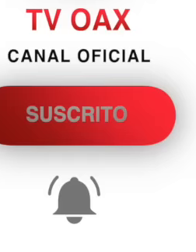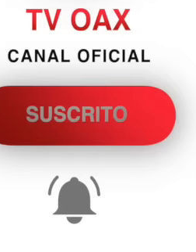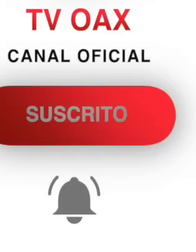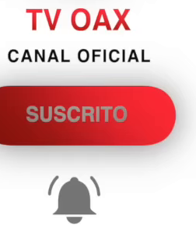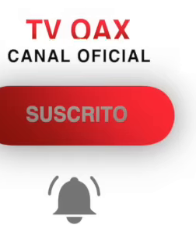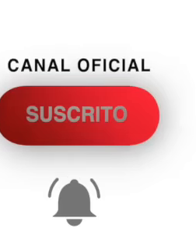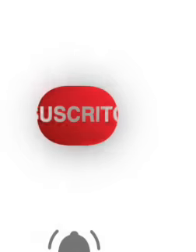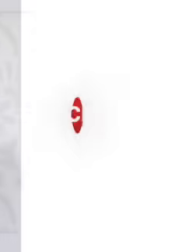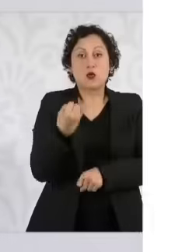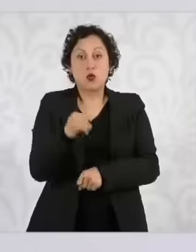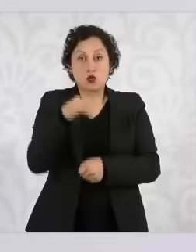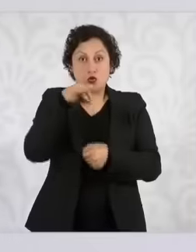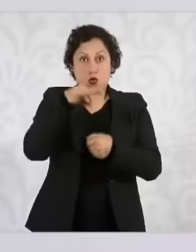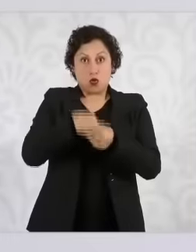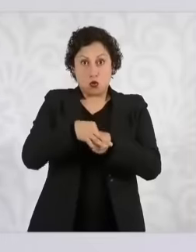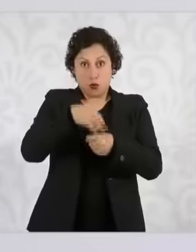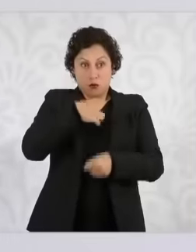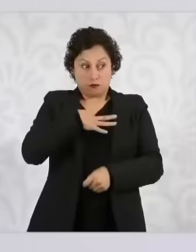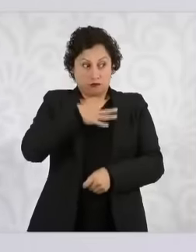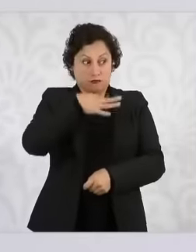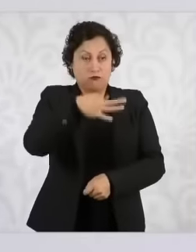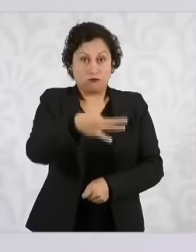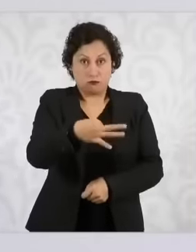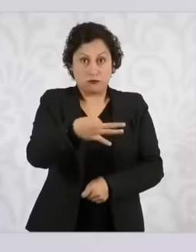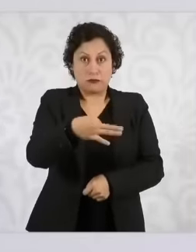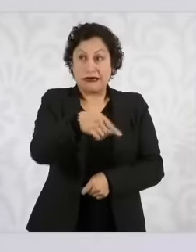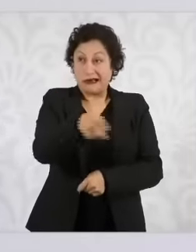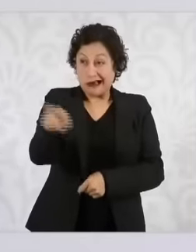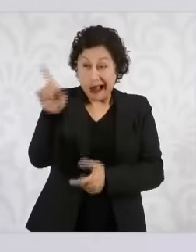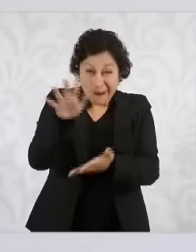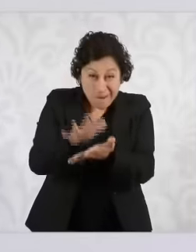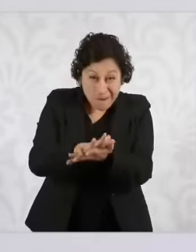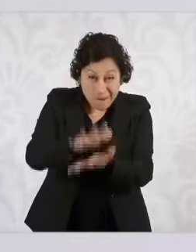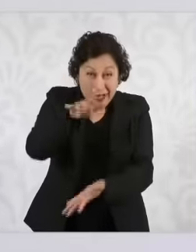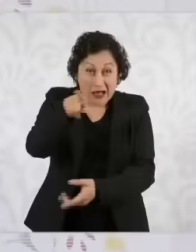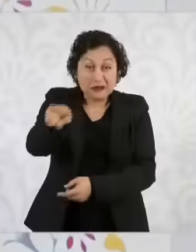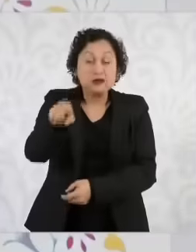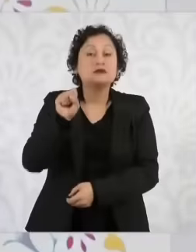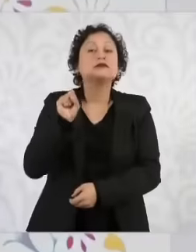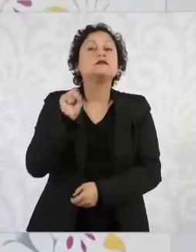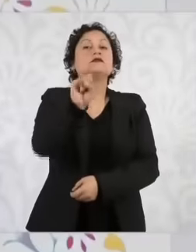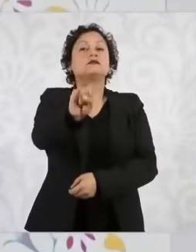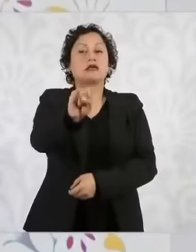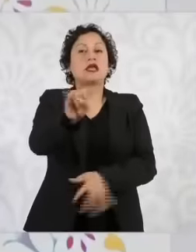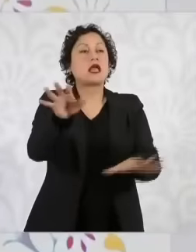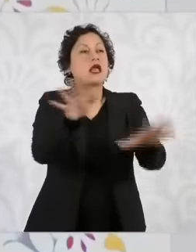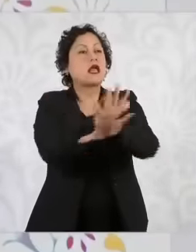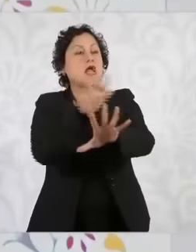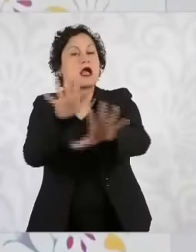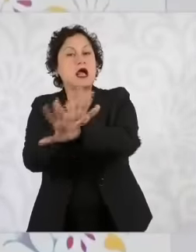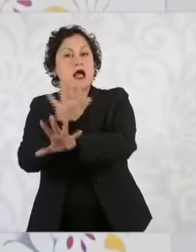of judges, magistrates, ministers are elected by